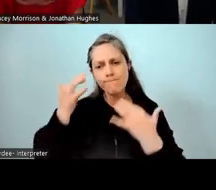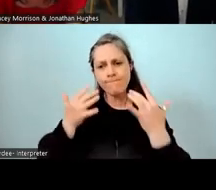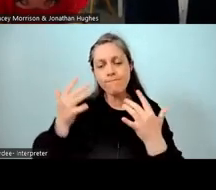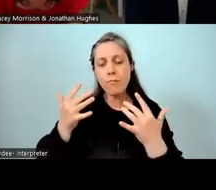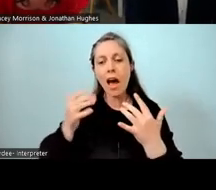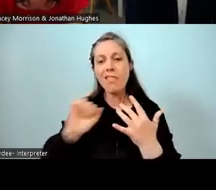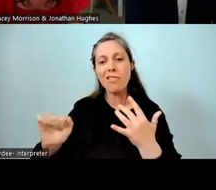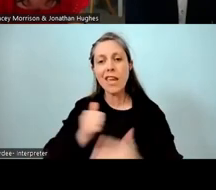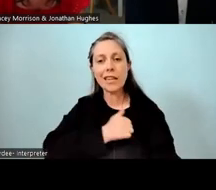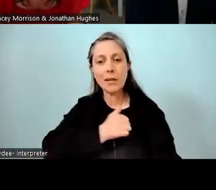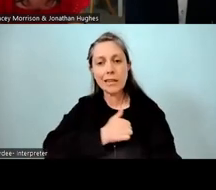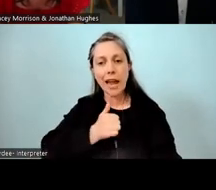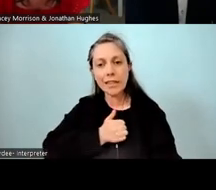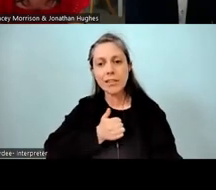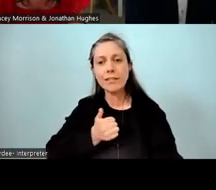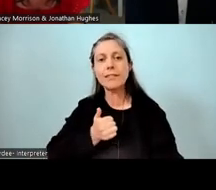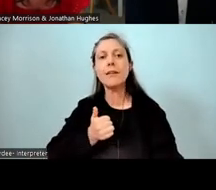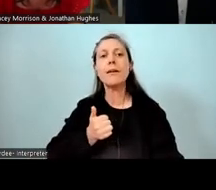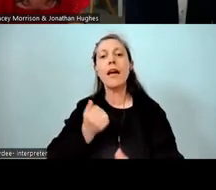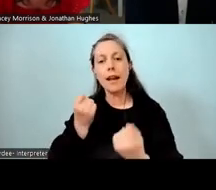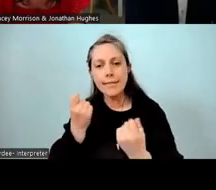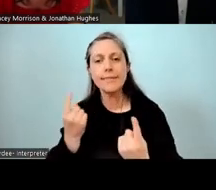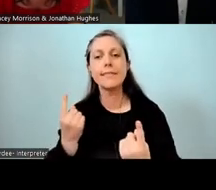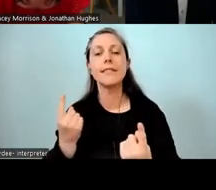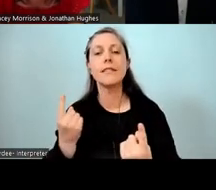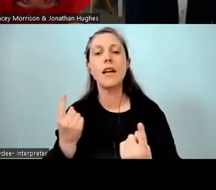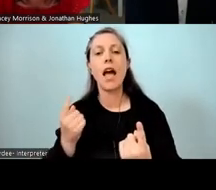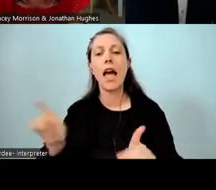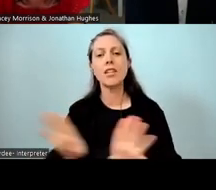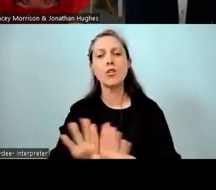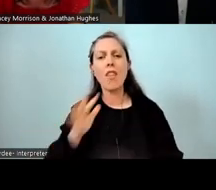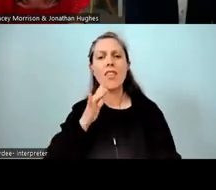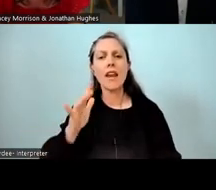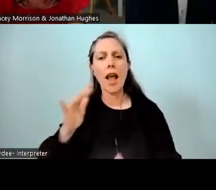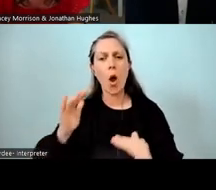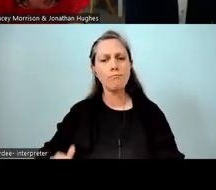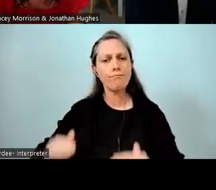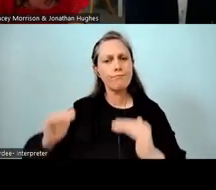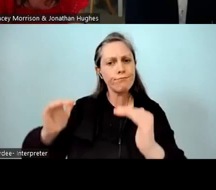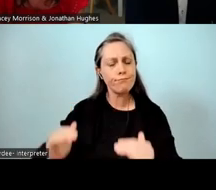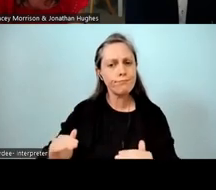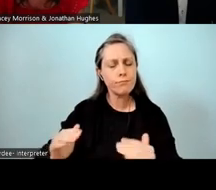and also, I guess, levels of Reo. This is what I thought was worth sharing,